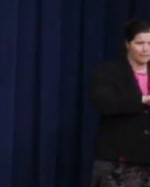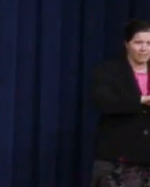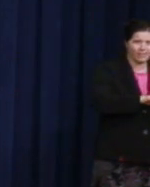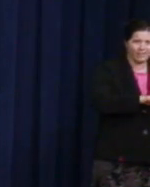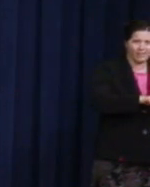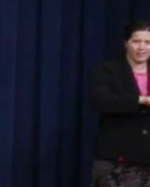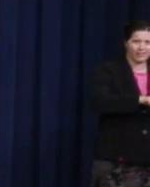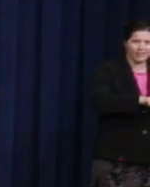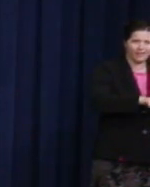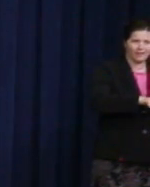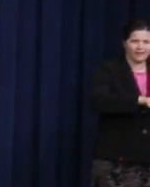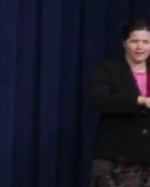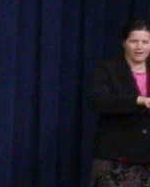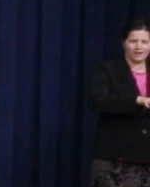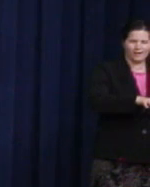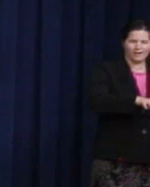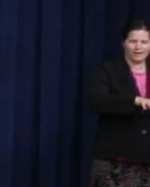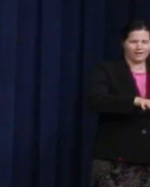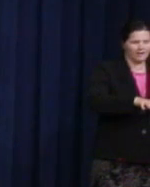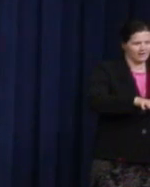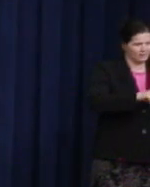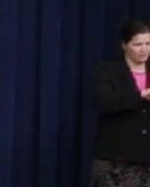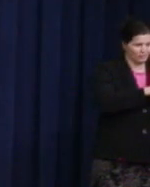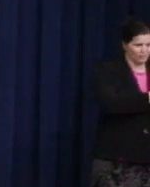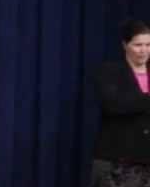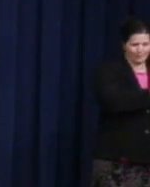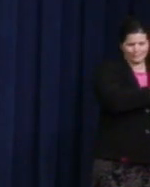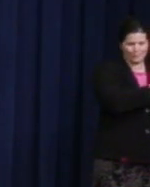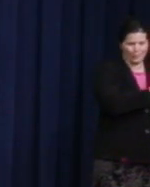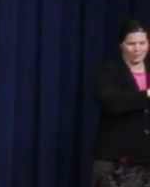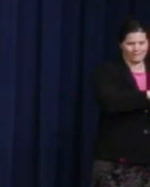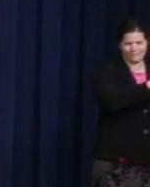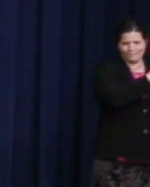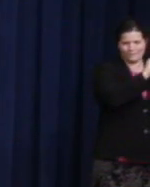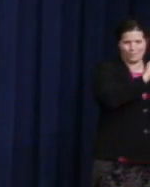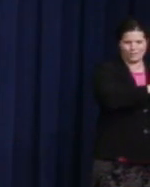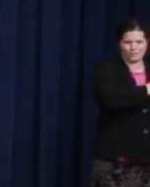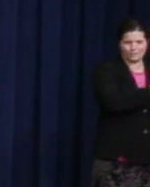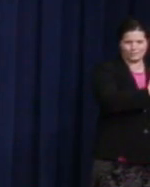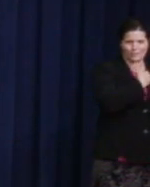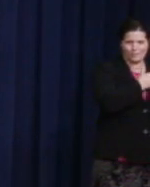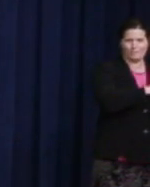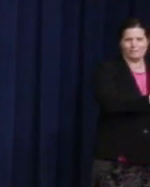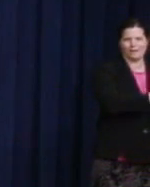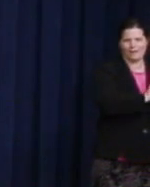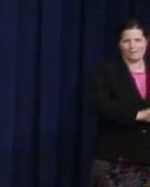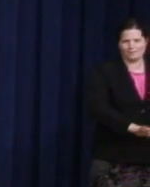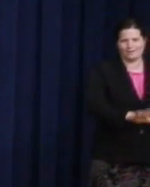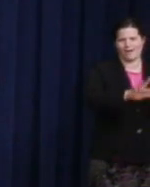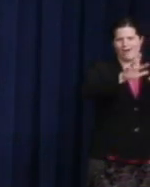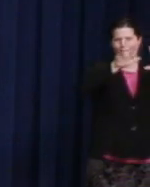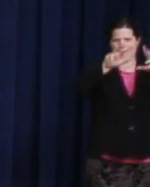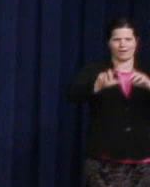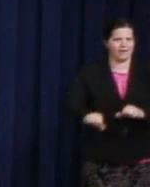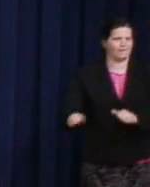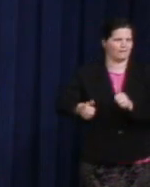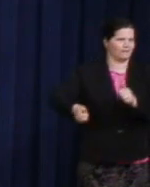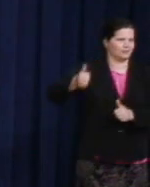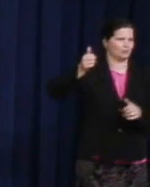began more than 40 years ago, became a tidal wave that swept through the Supreme Court